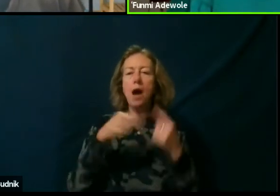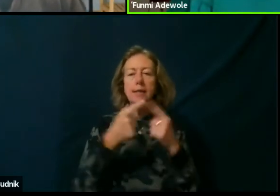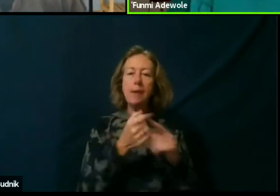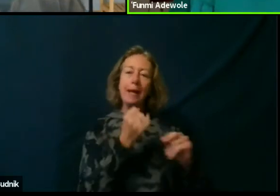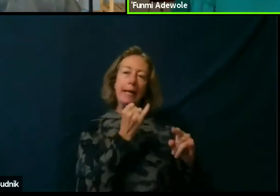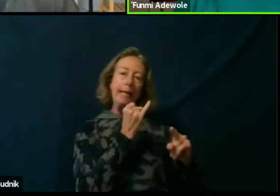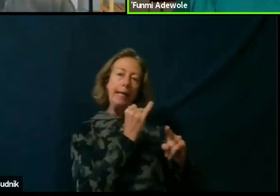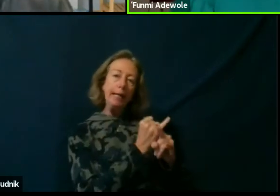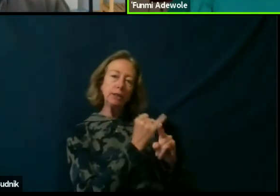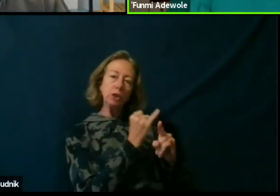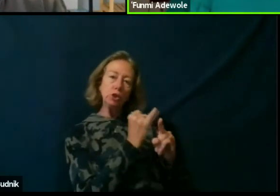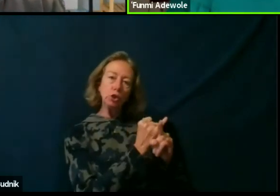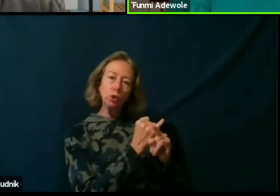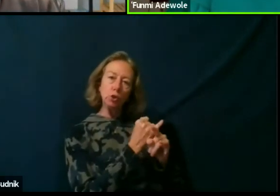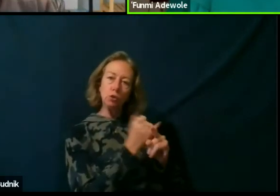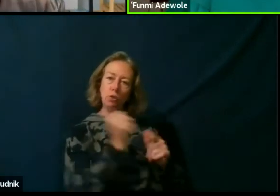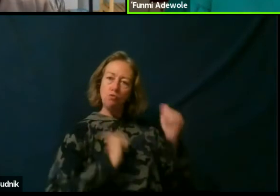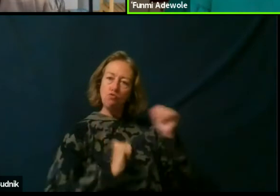which I find very interesting.